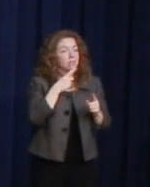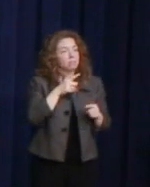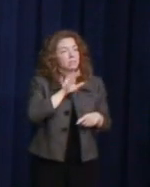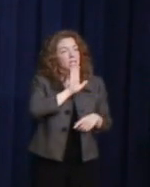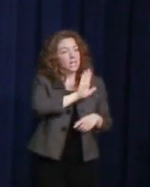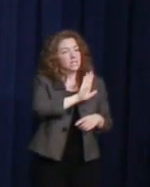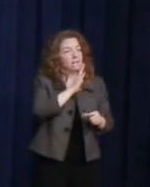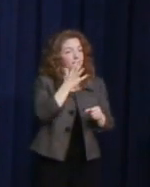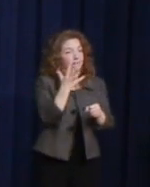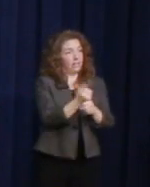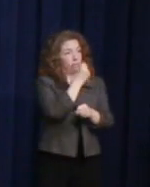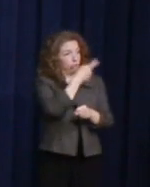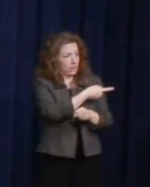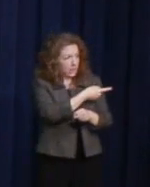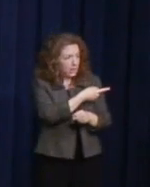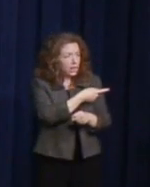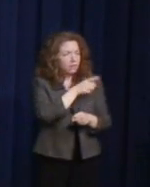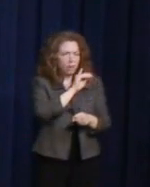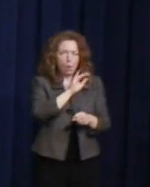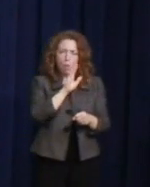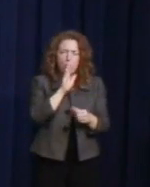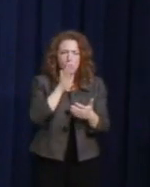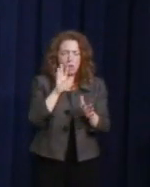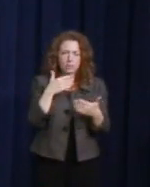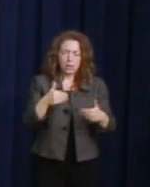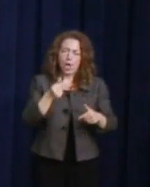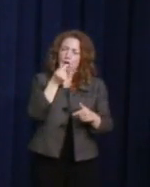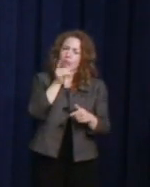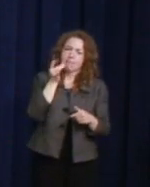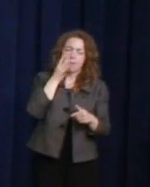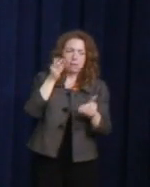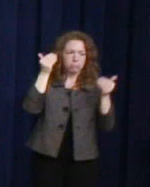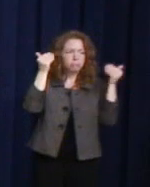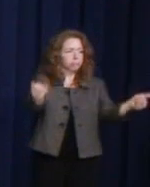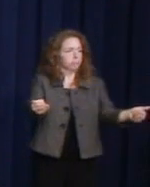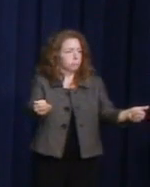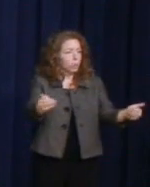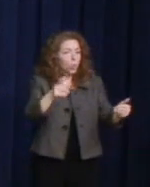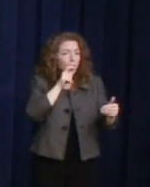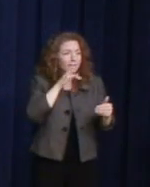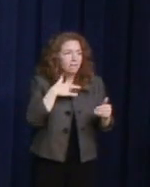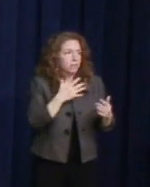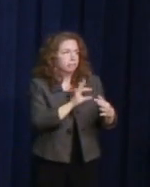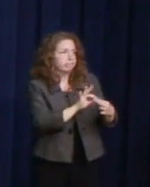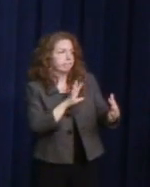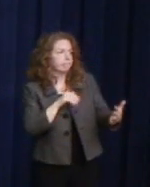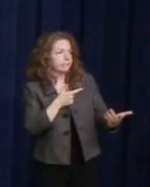to all who feel disenfranchised, a green light to move forward and that the doors are opened to everyone."